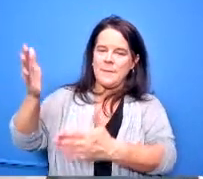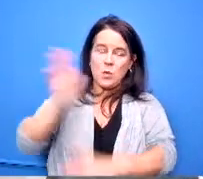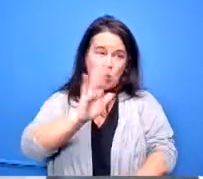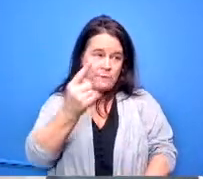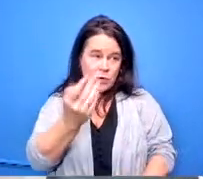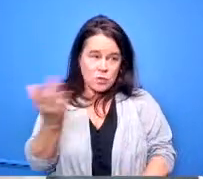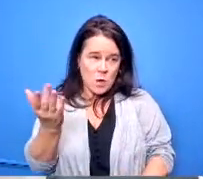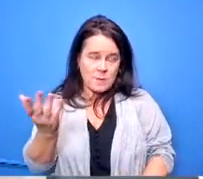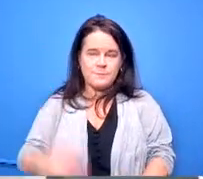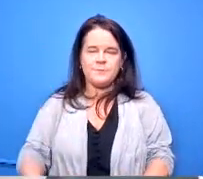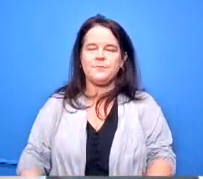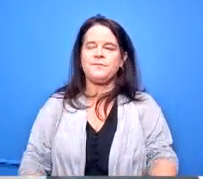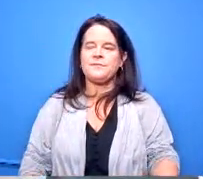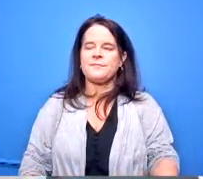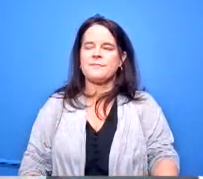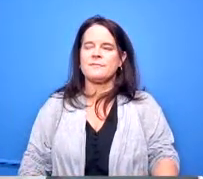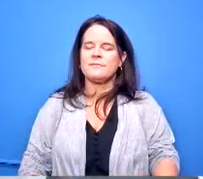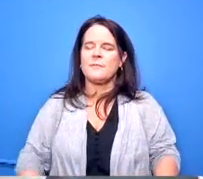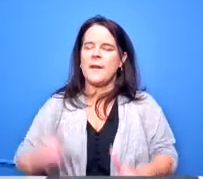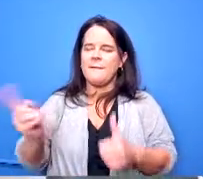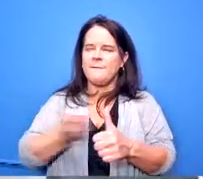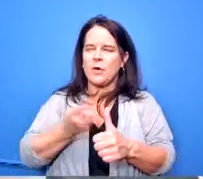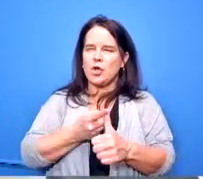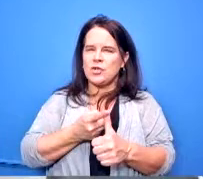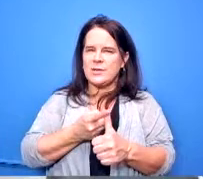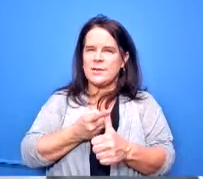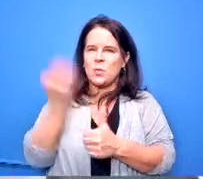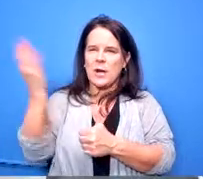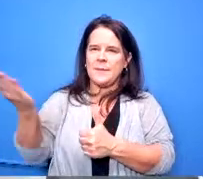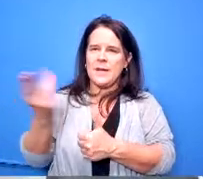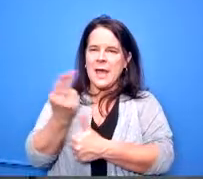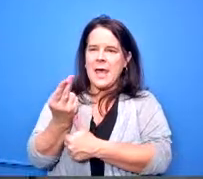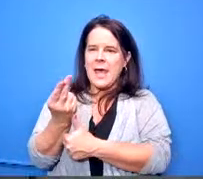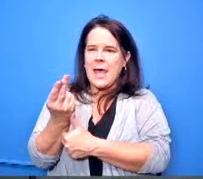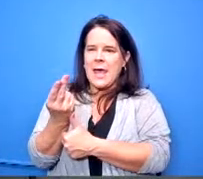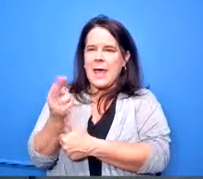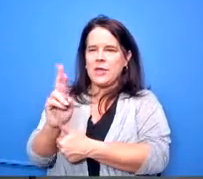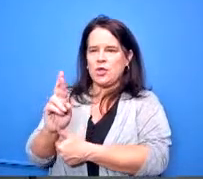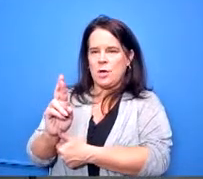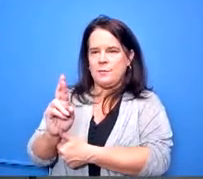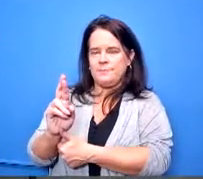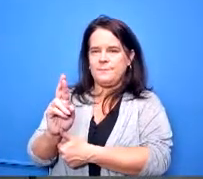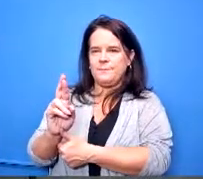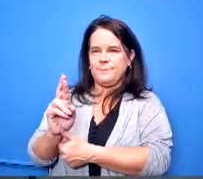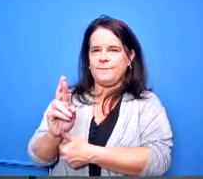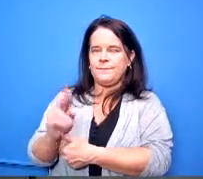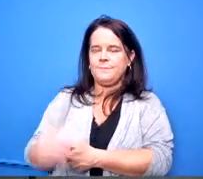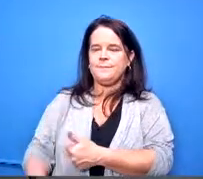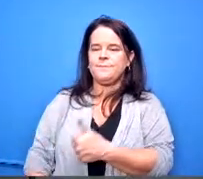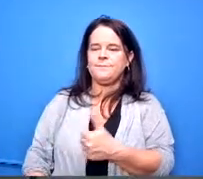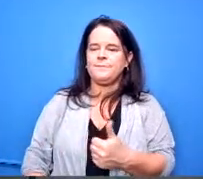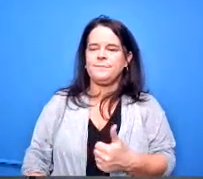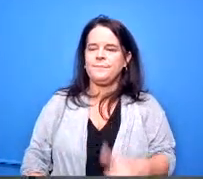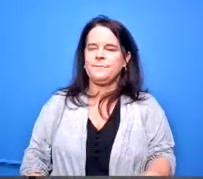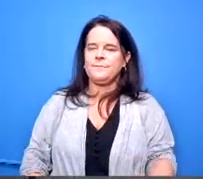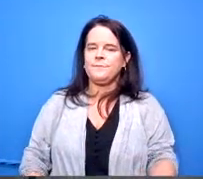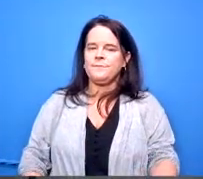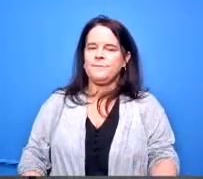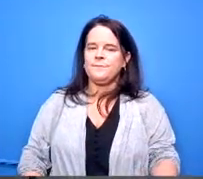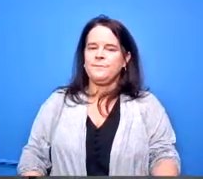um my first recommendation for review is the human resources agenda and um it's listed there for you